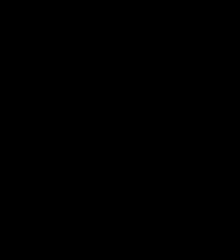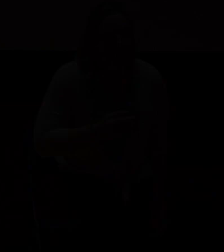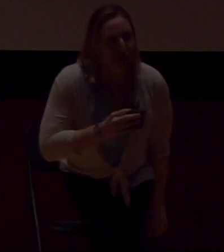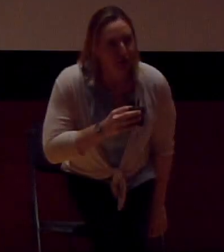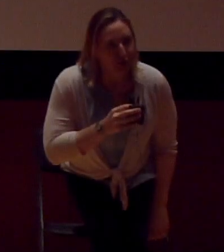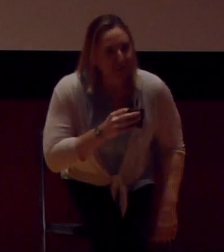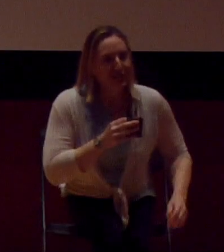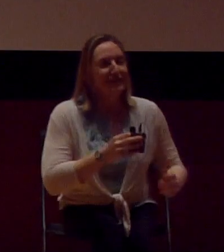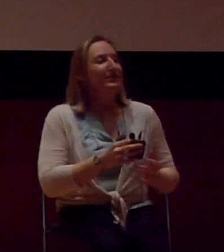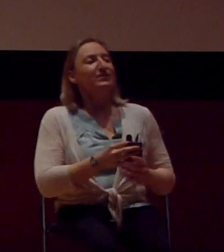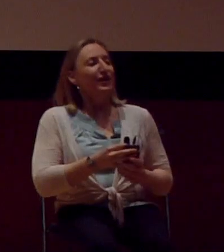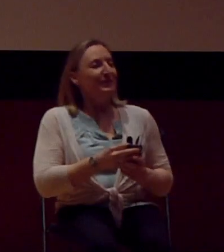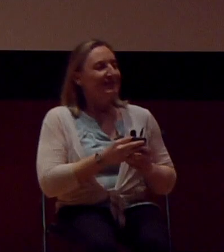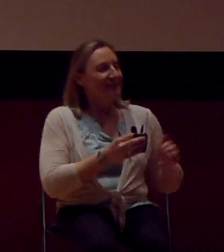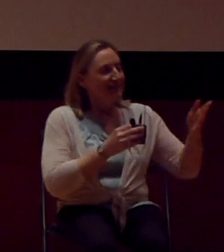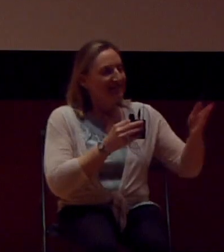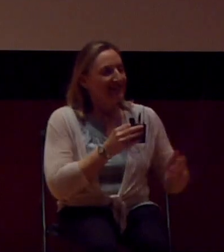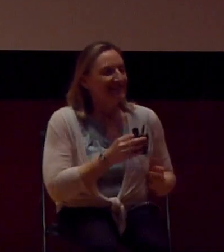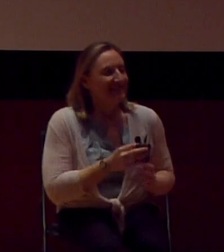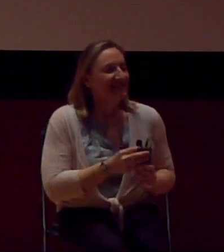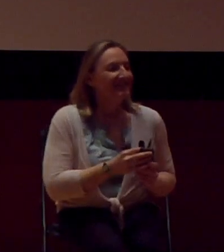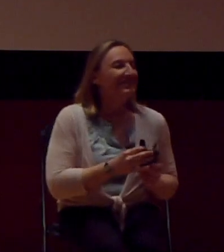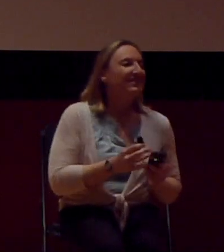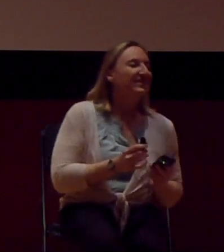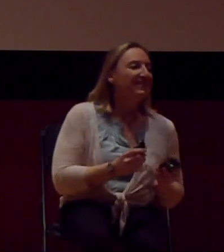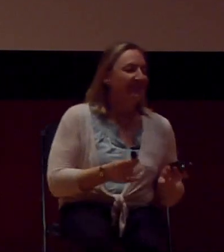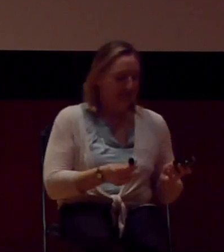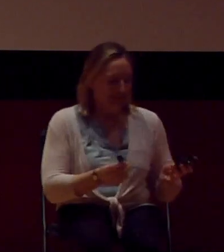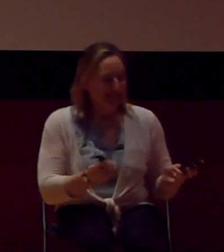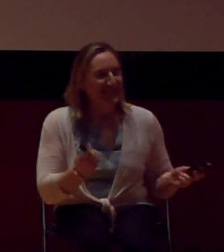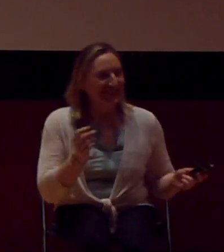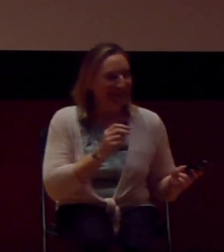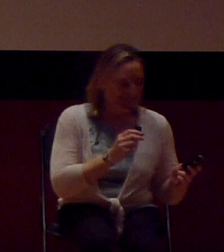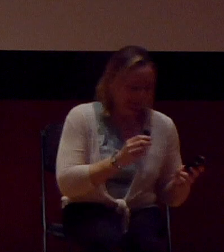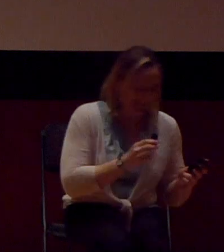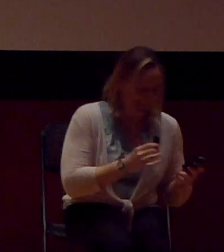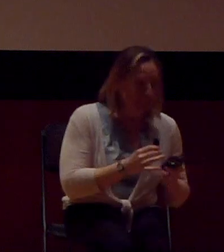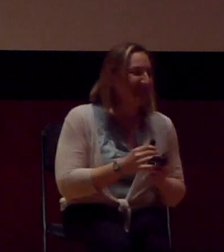Questions, comments, thoughts? Yes? The other Carrie in the audience.